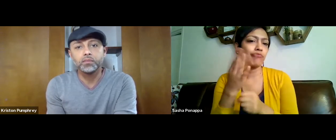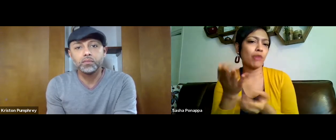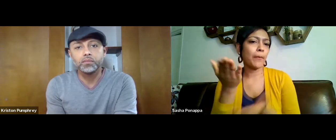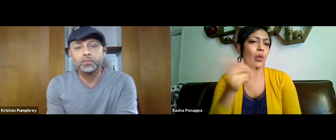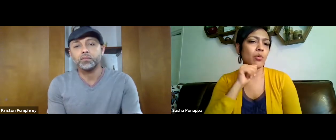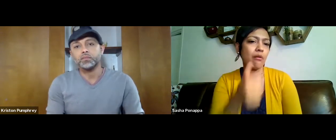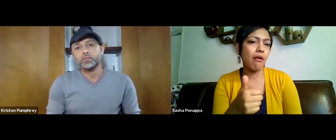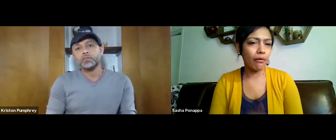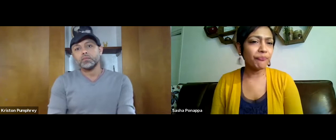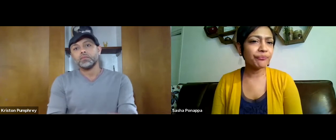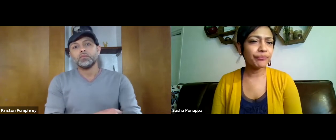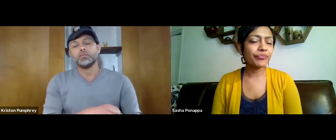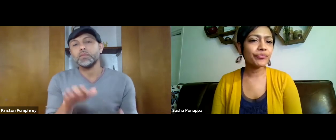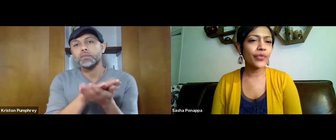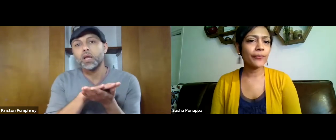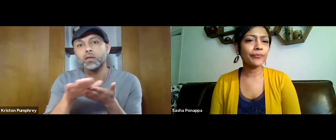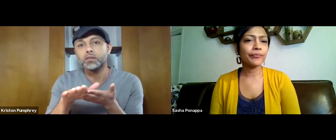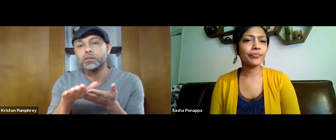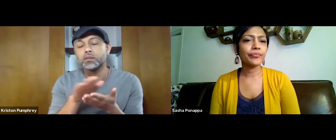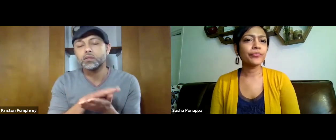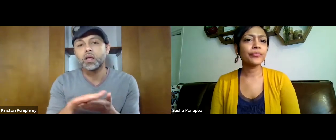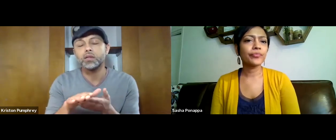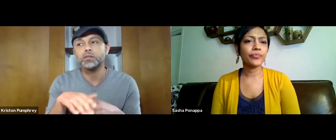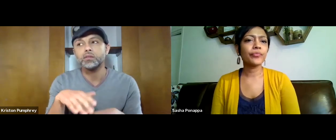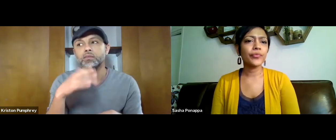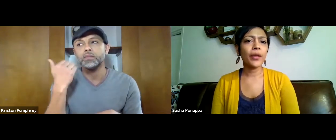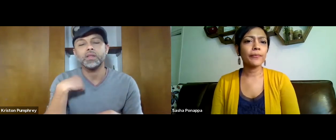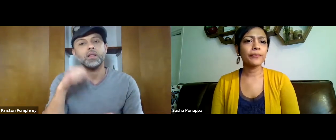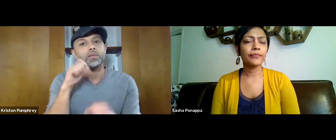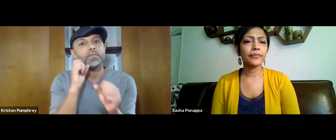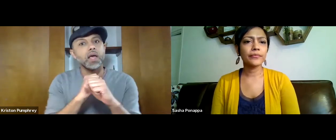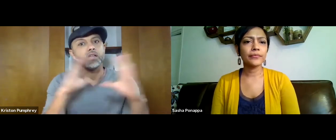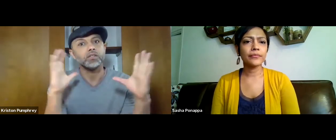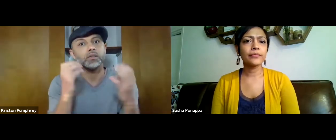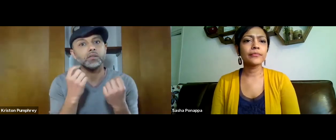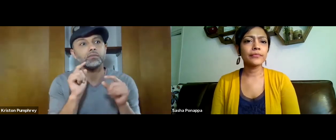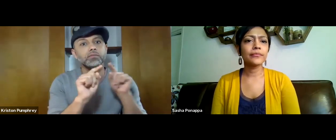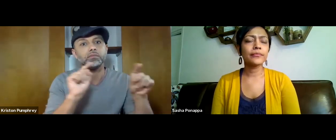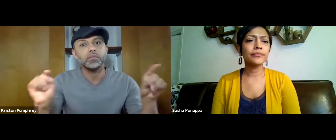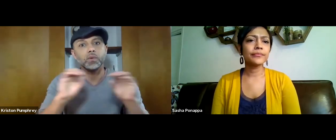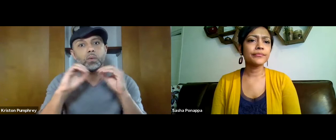and we'll let you know if you're awarded that or not. Sasha, that's good to know